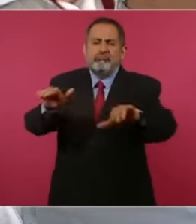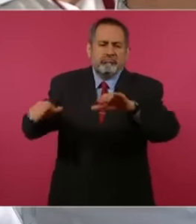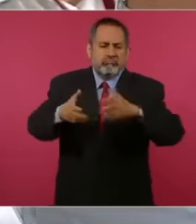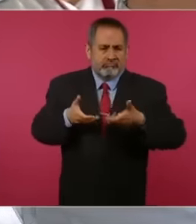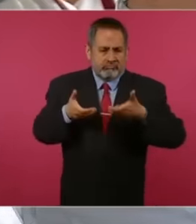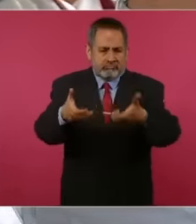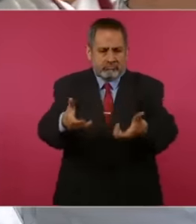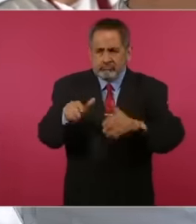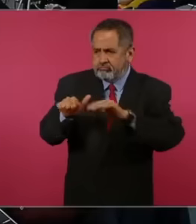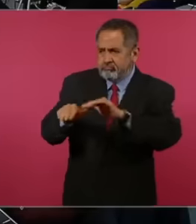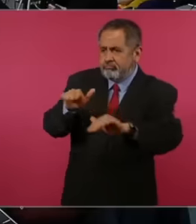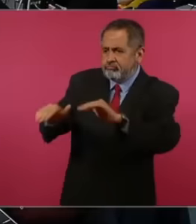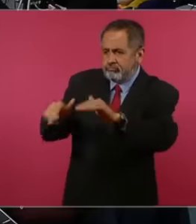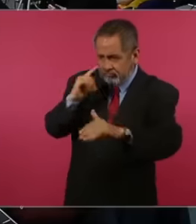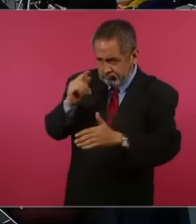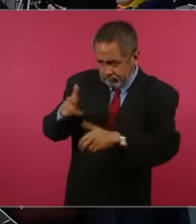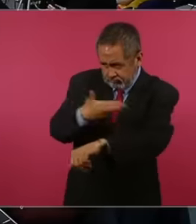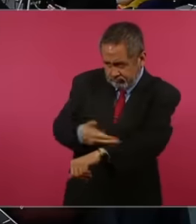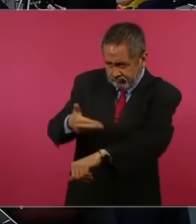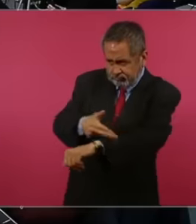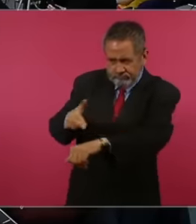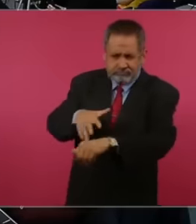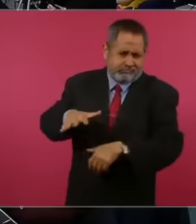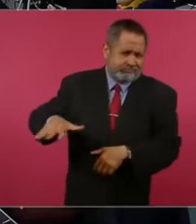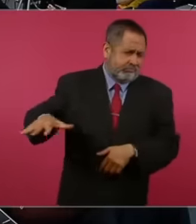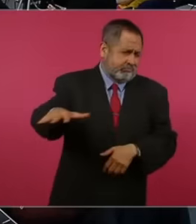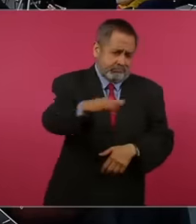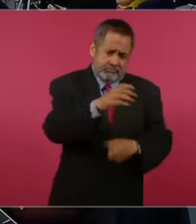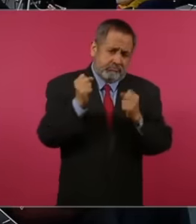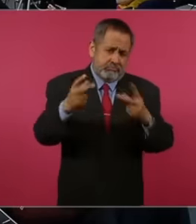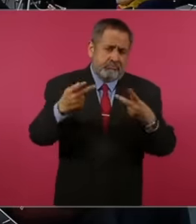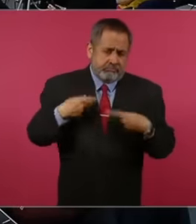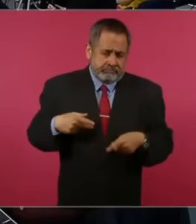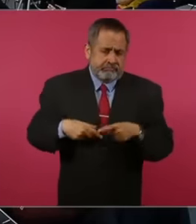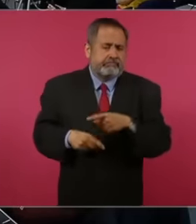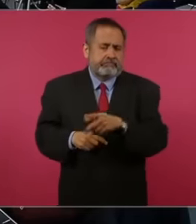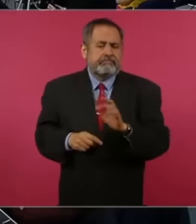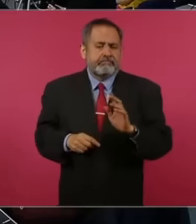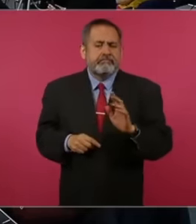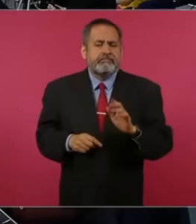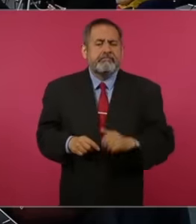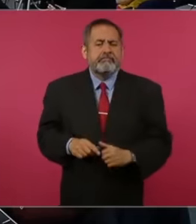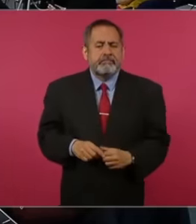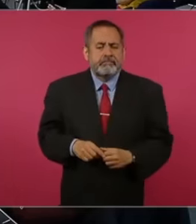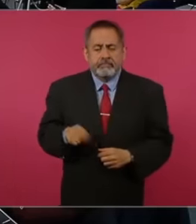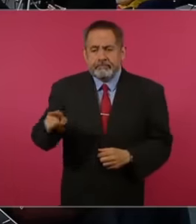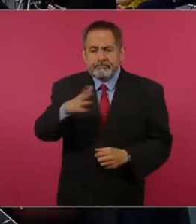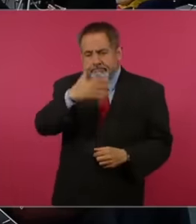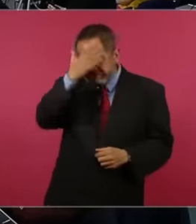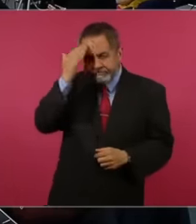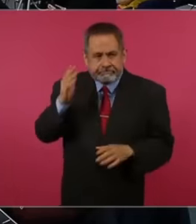streets to reach all those people who perhaps do not have the knowledge, the